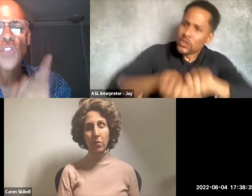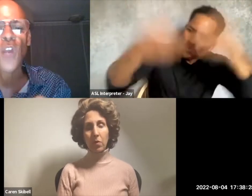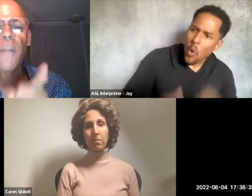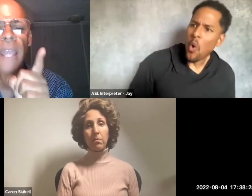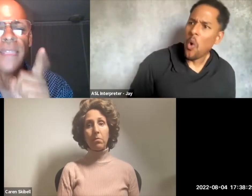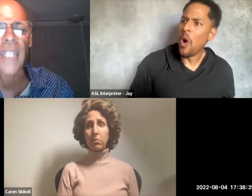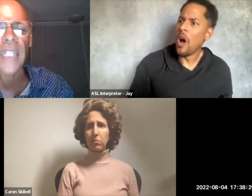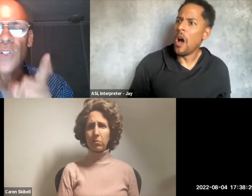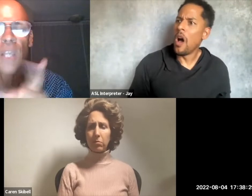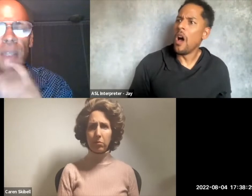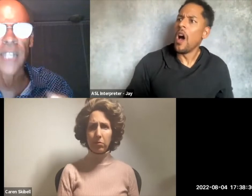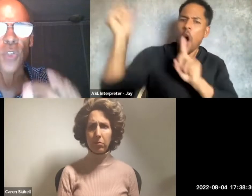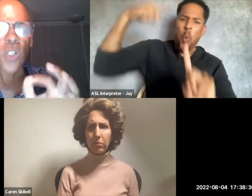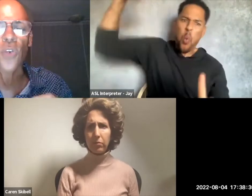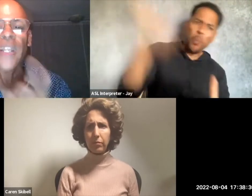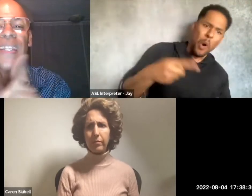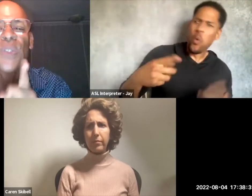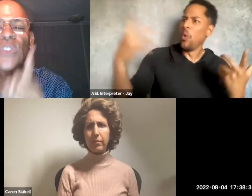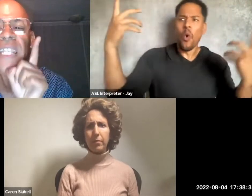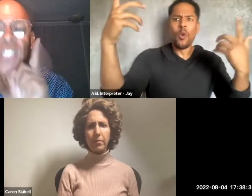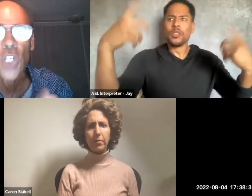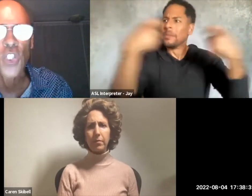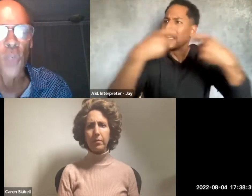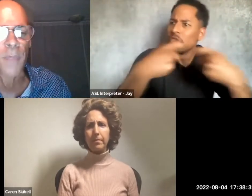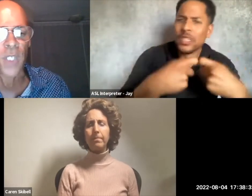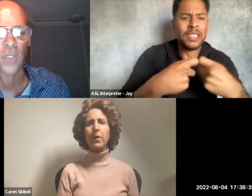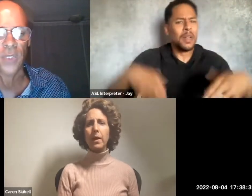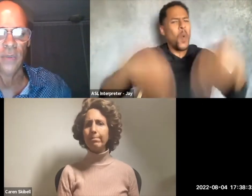struck by lightning or some electrical current. It will take years to rebuild.